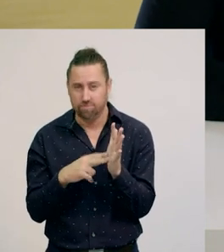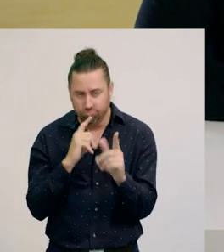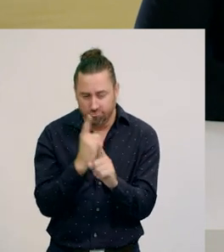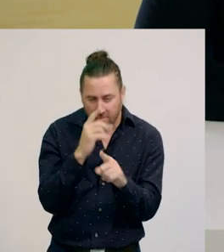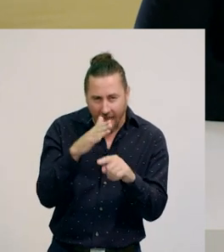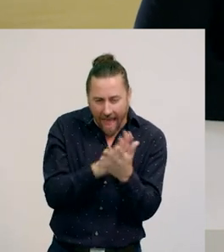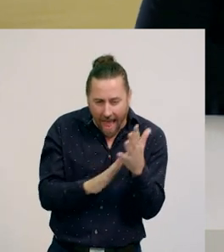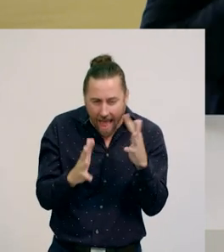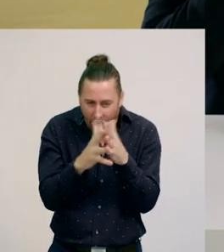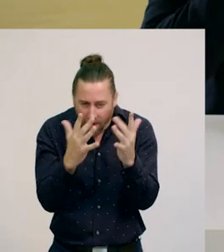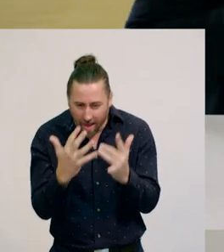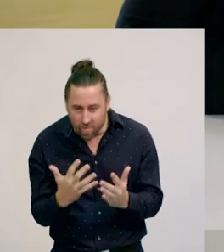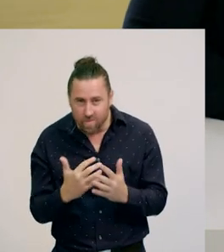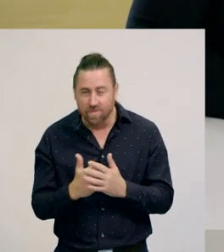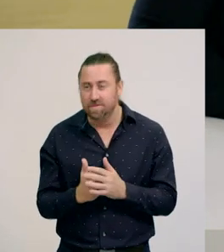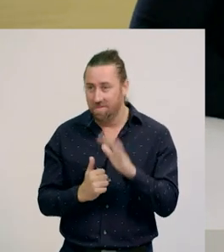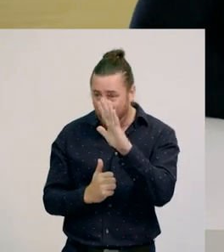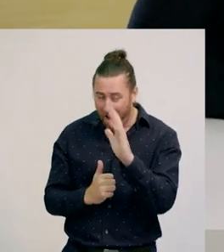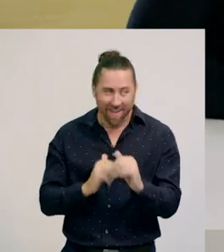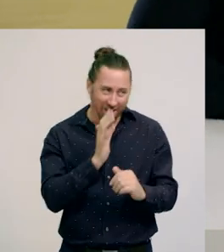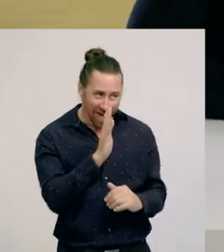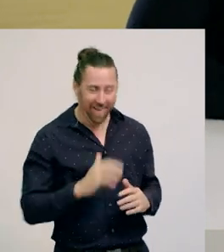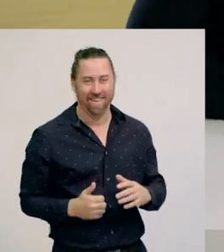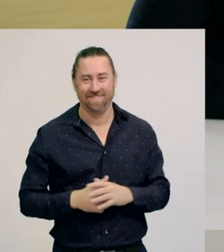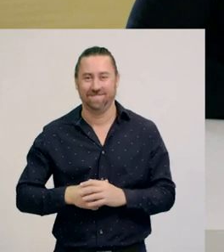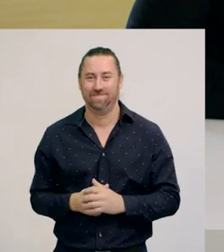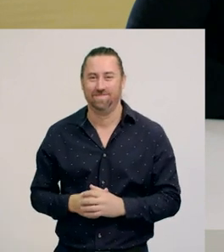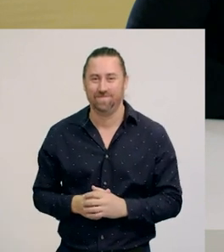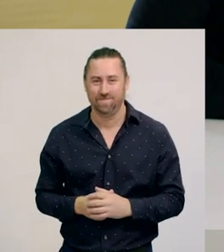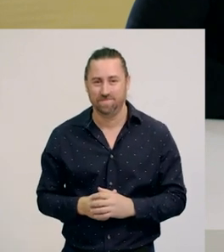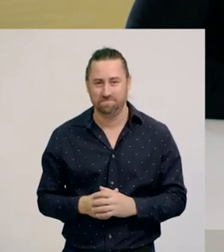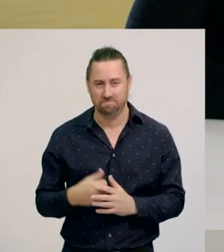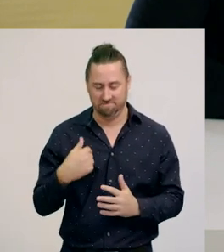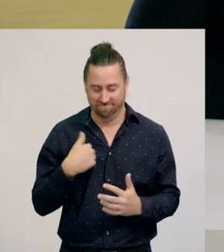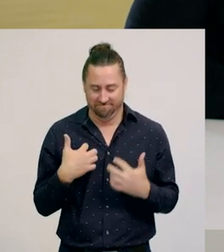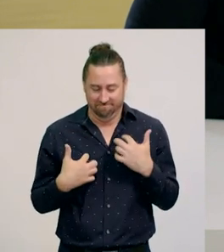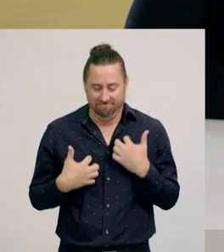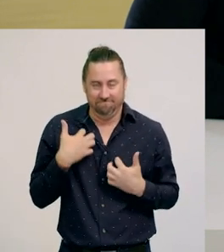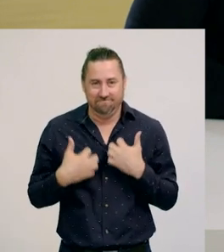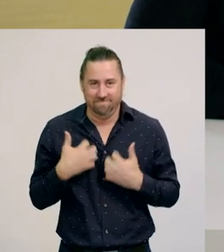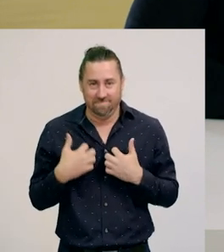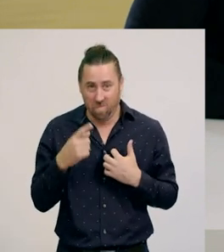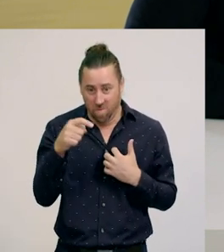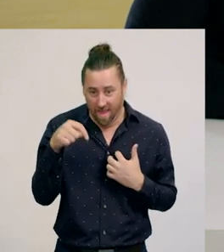Hi, Kristen. Hi Monique. We are both really happy you could be here with us today.